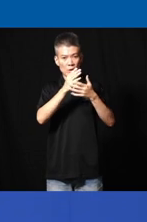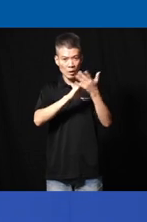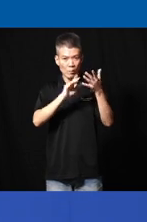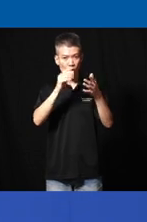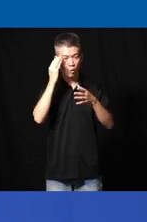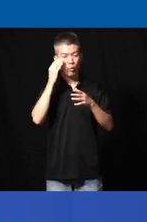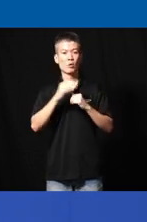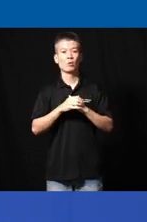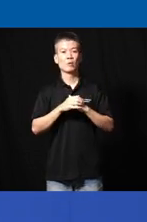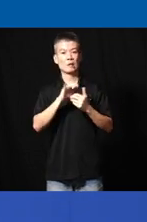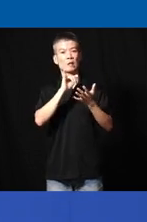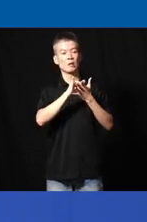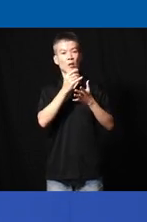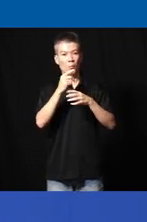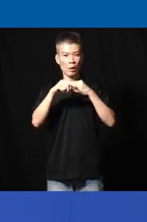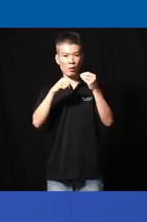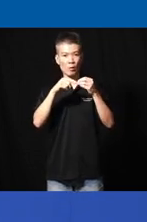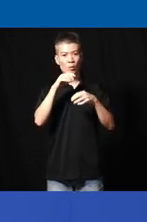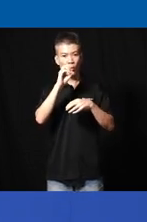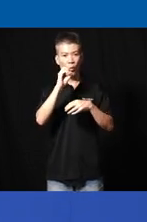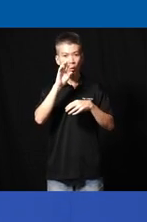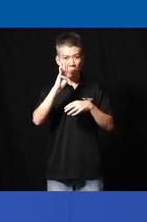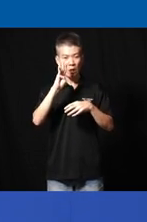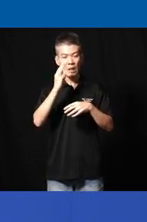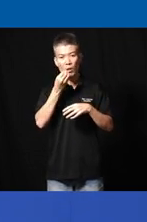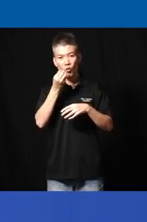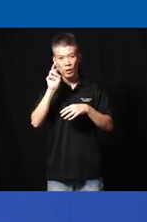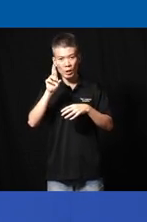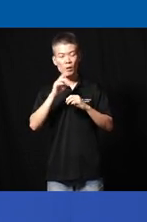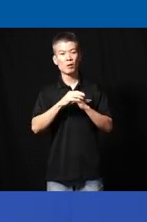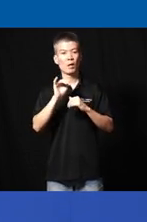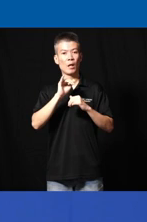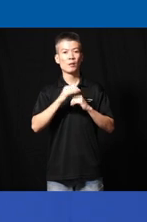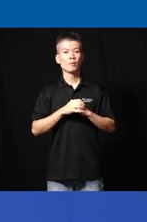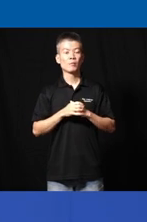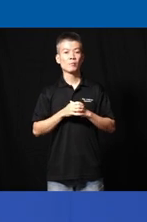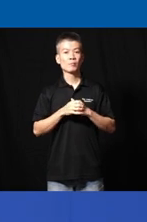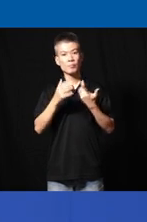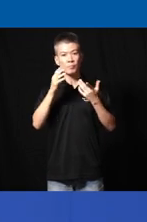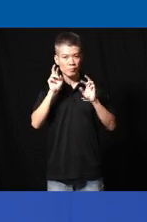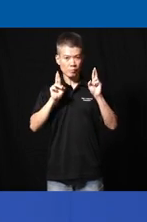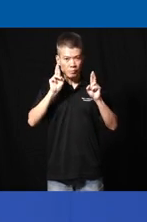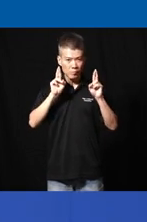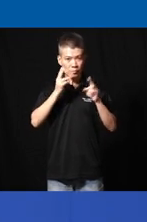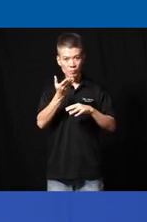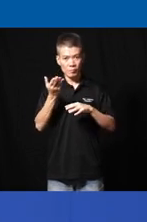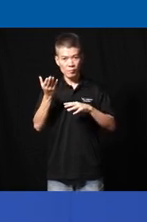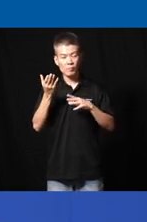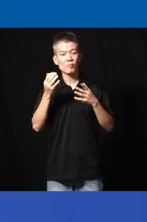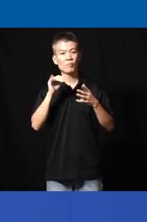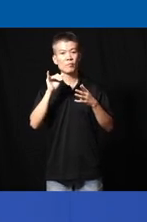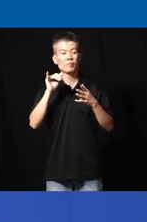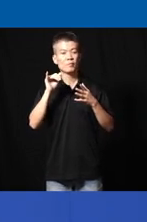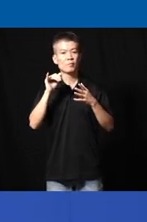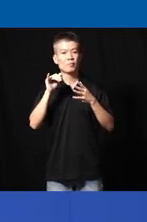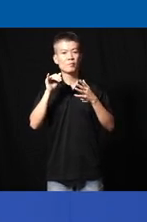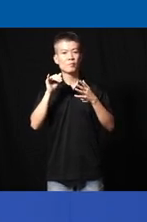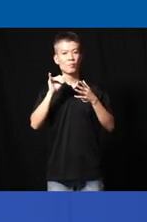know this thing called OB feeder so it's like a robotic thing that is supposed to scoop out